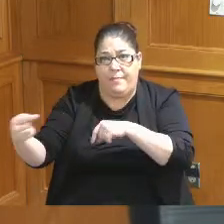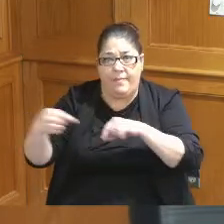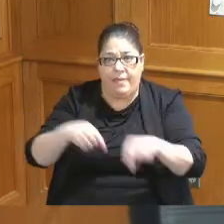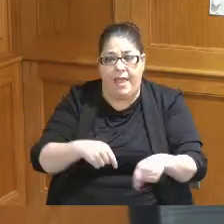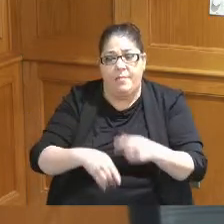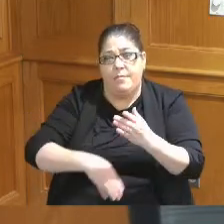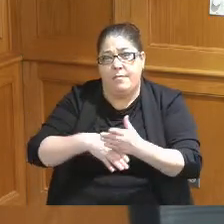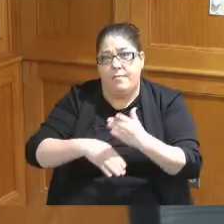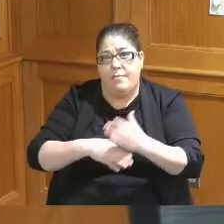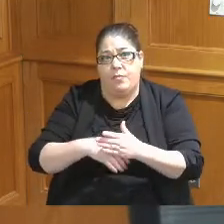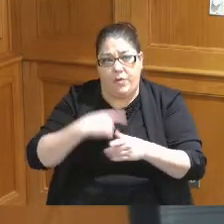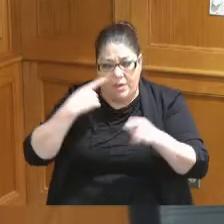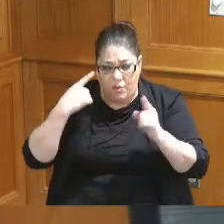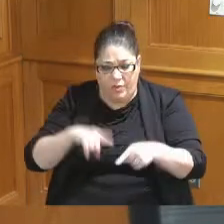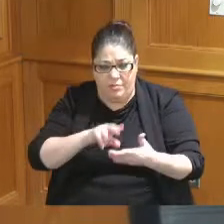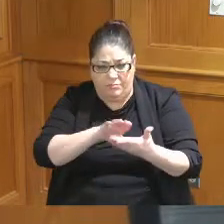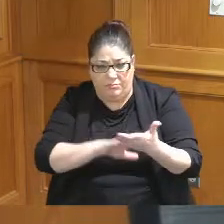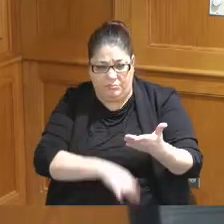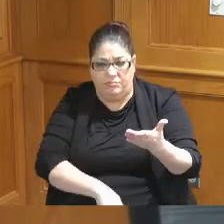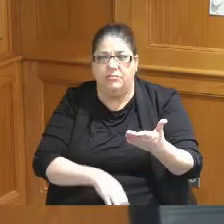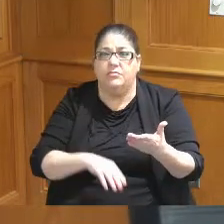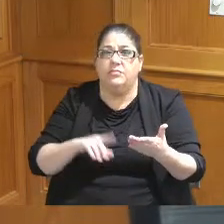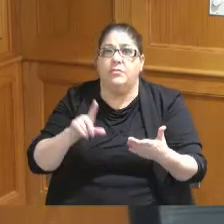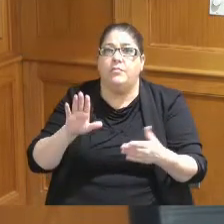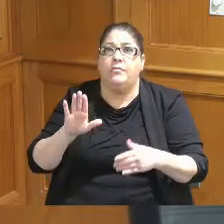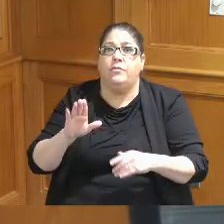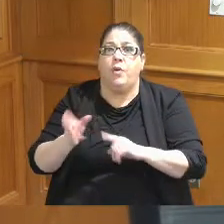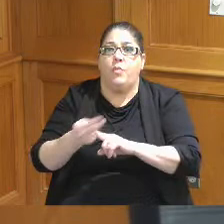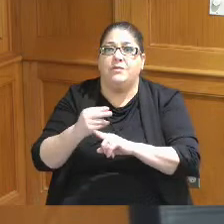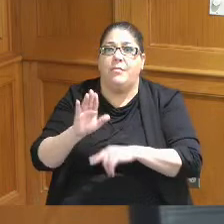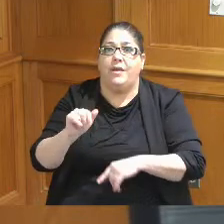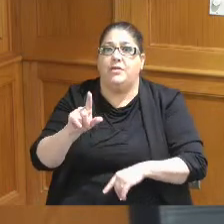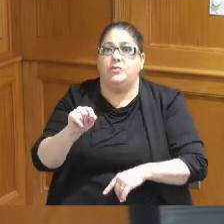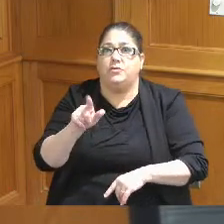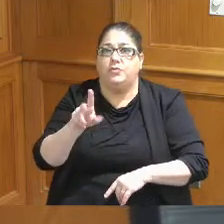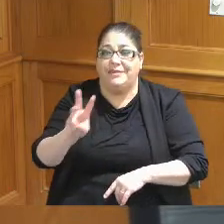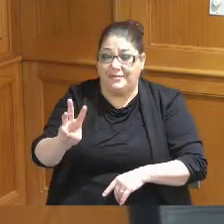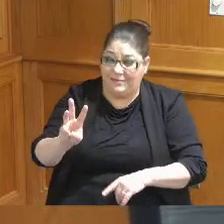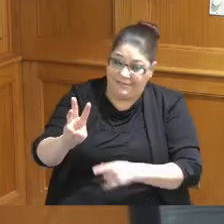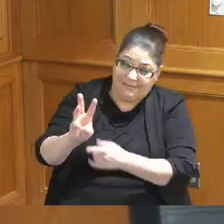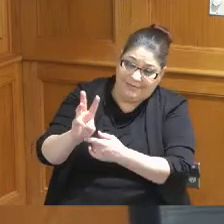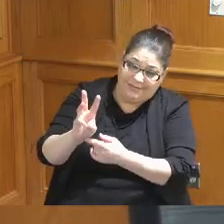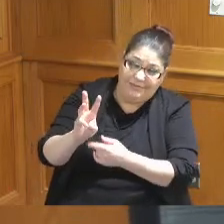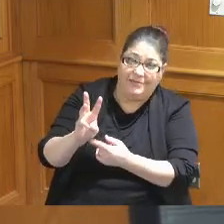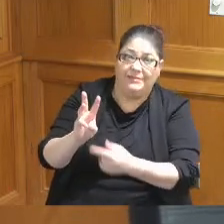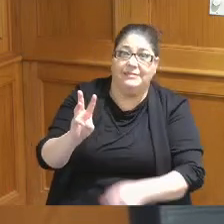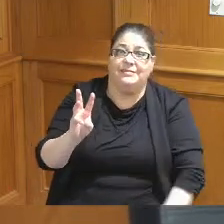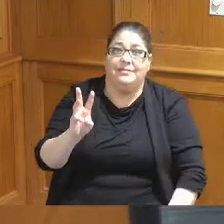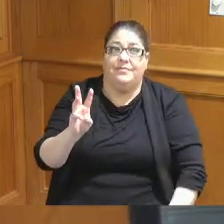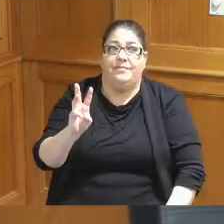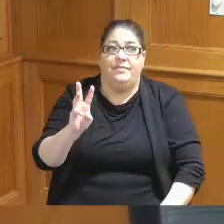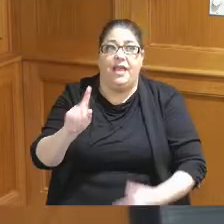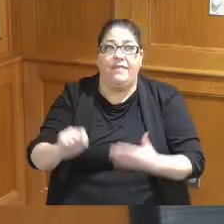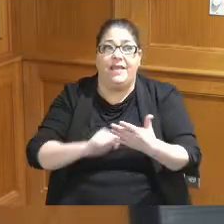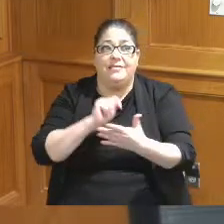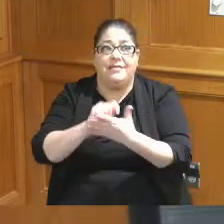everything in there which was a hotel by 2026. now at that time I was probably the only one really